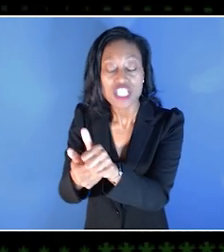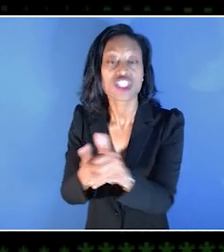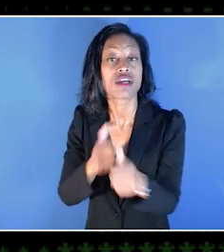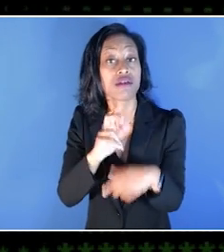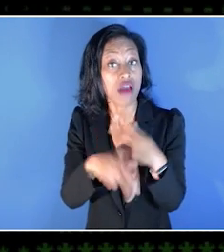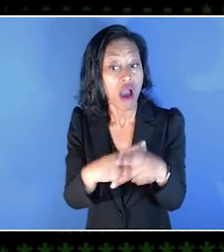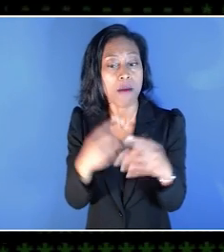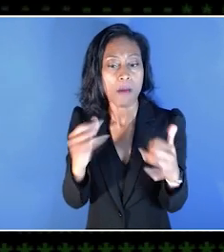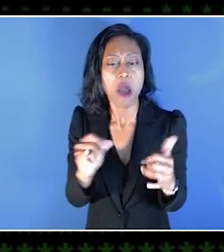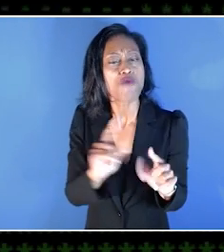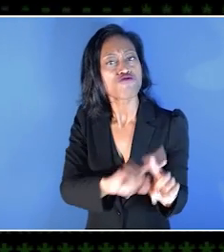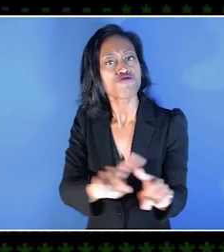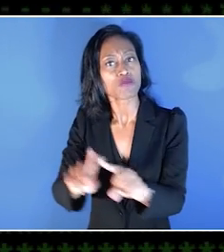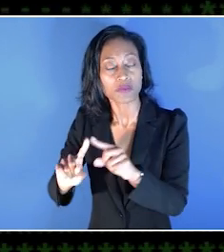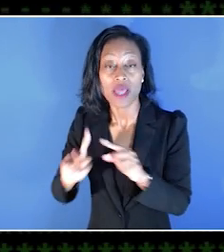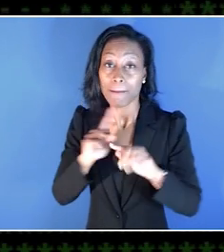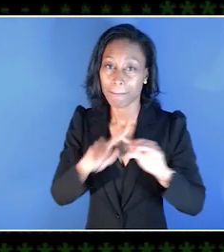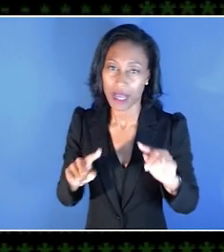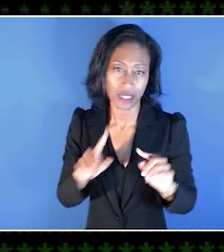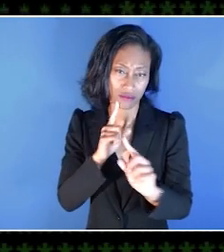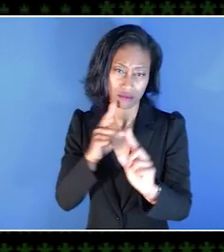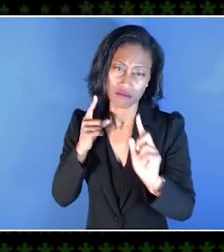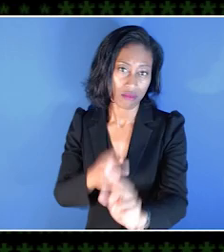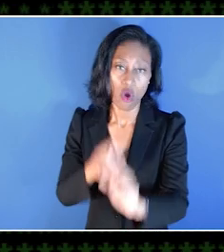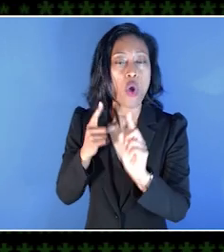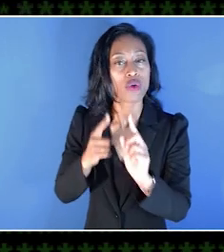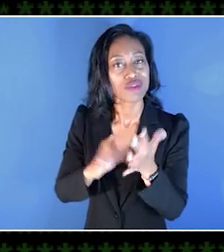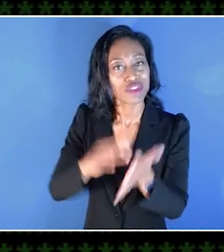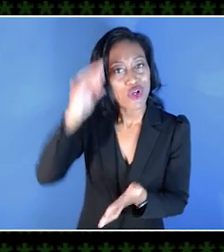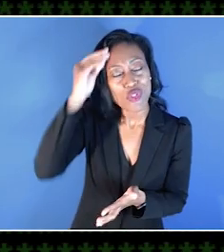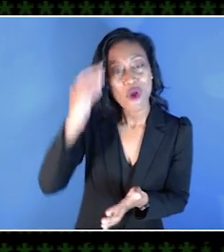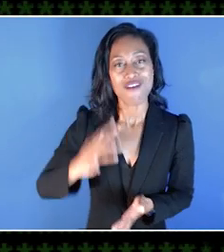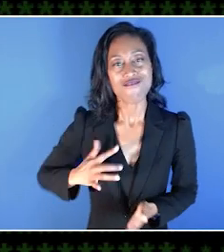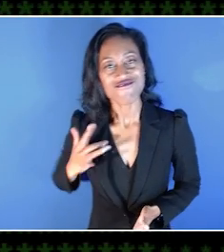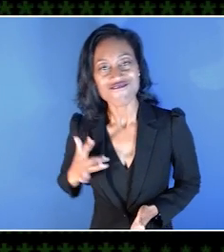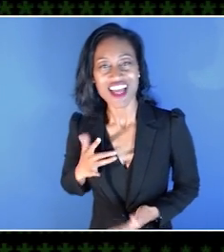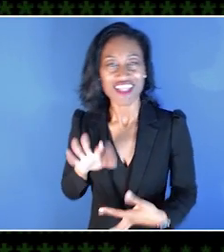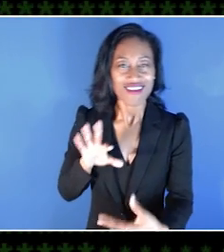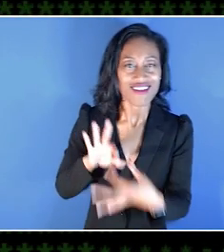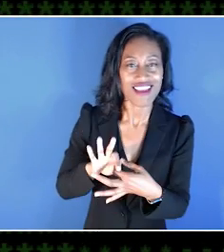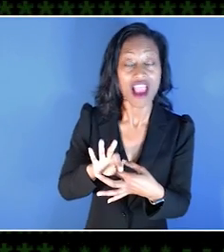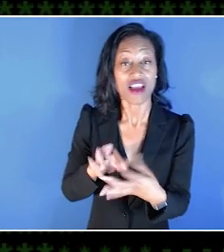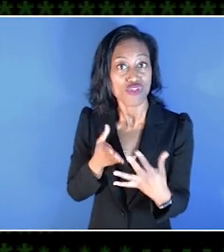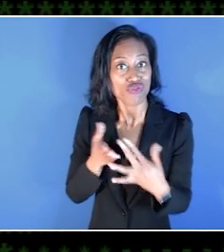But ultimately it's the same drive to learn, to feel, and to connect through fun,